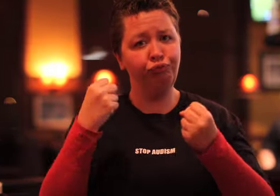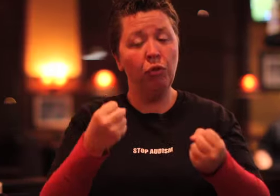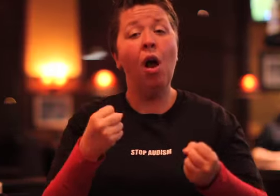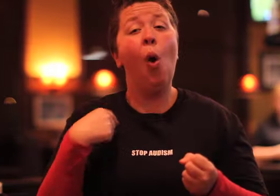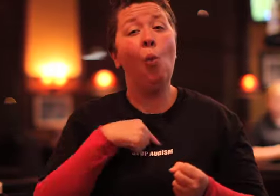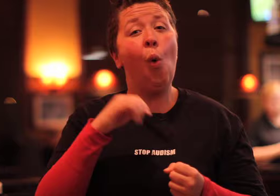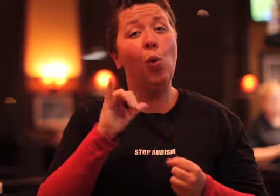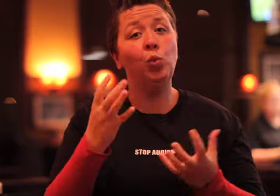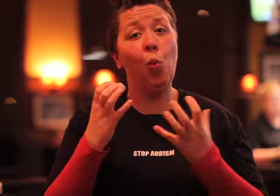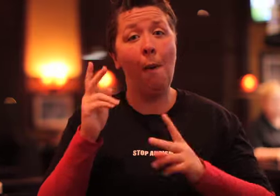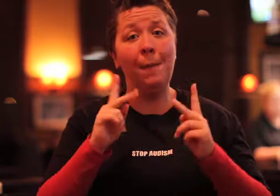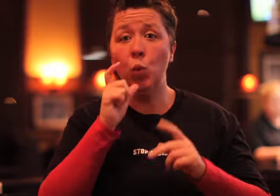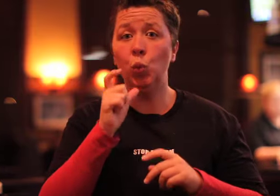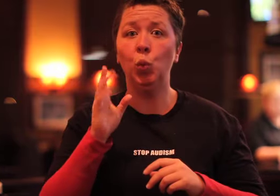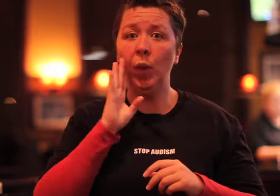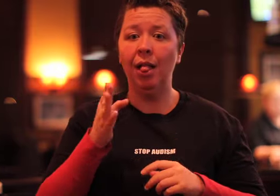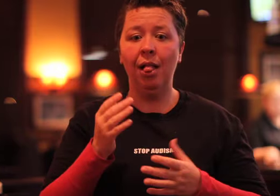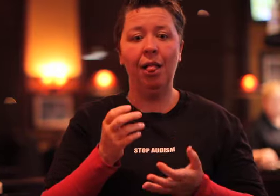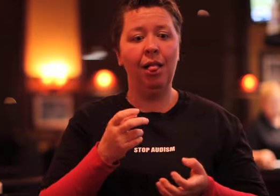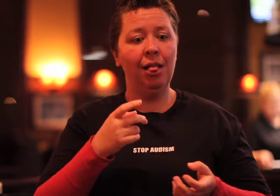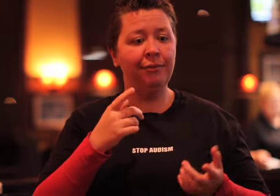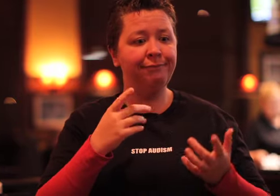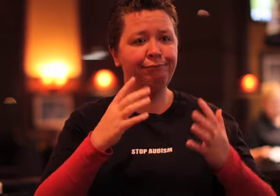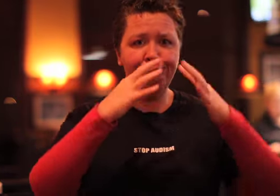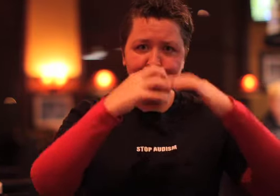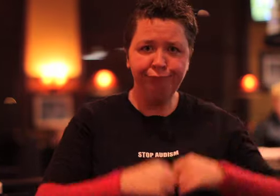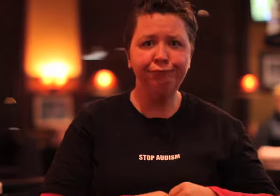We will also need help with setting up tents,